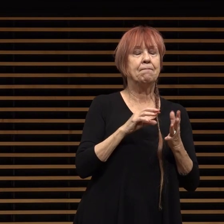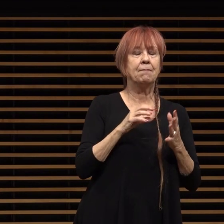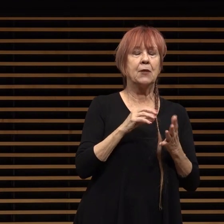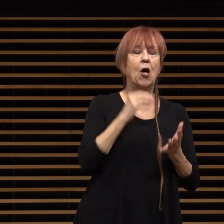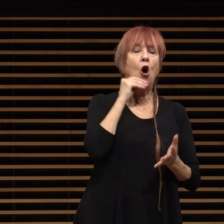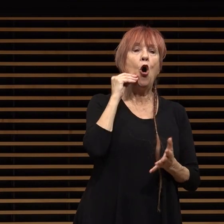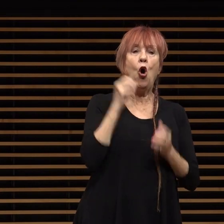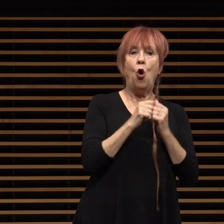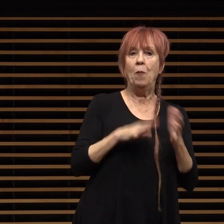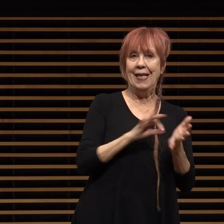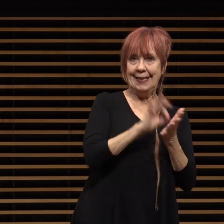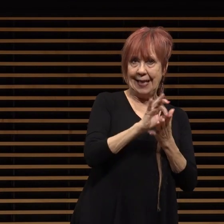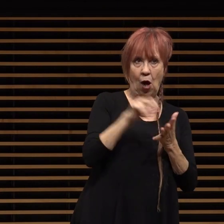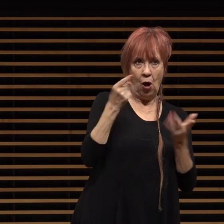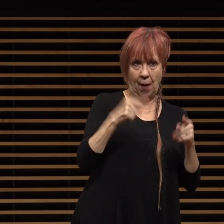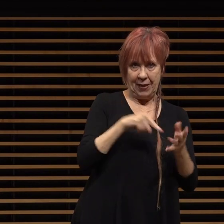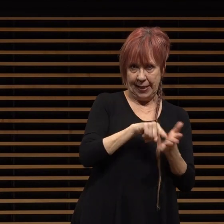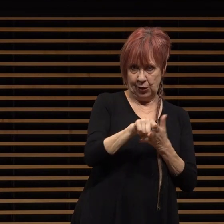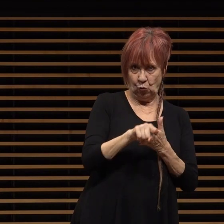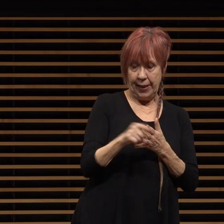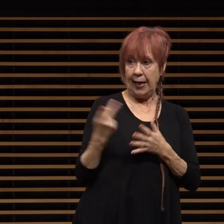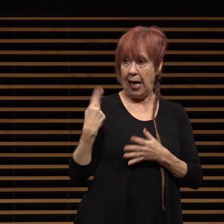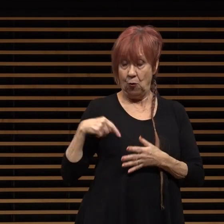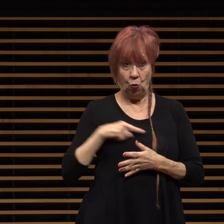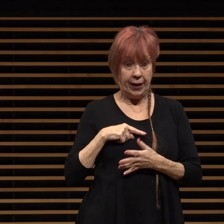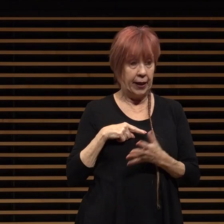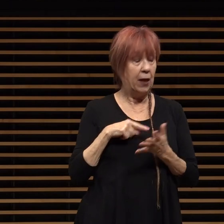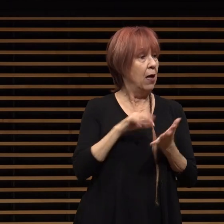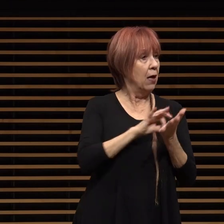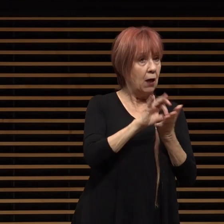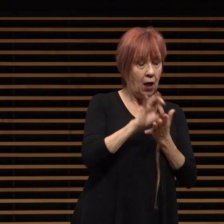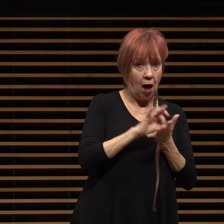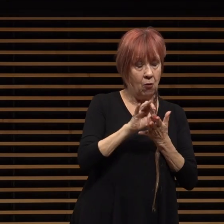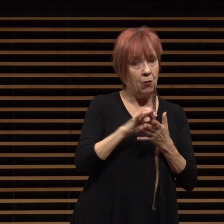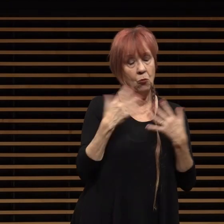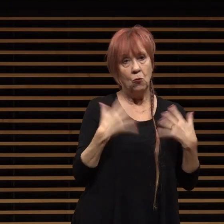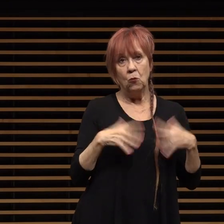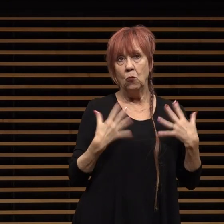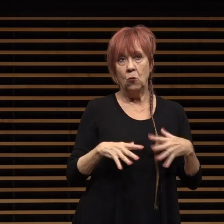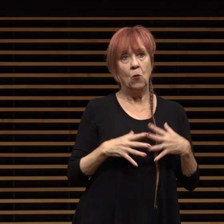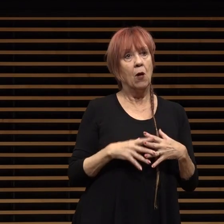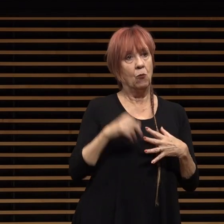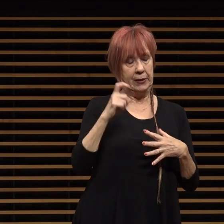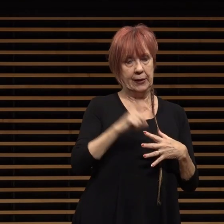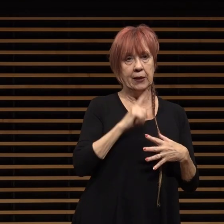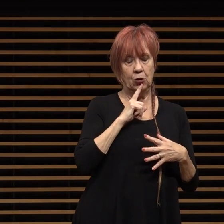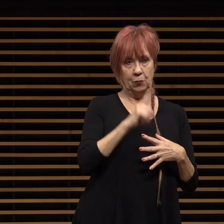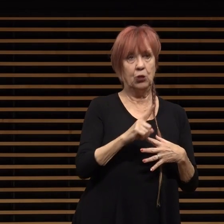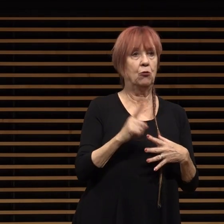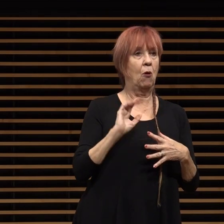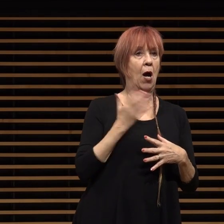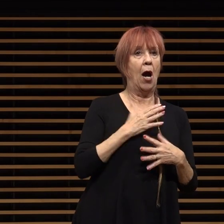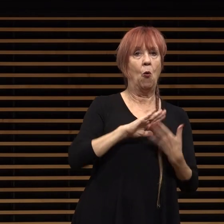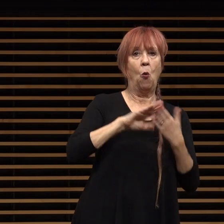important work to do to ensure our